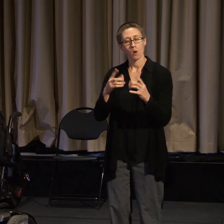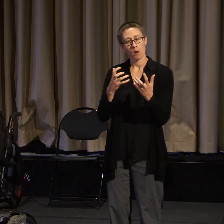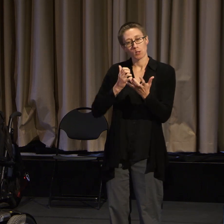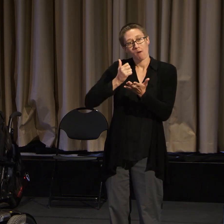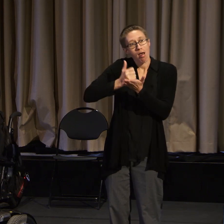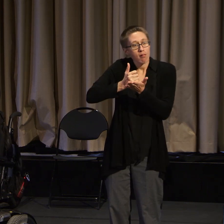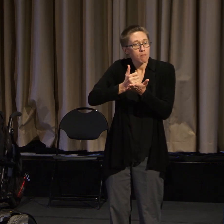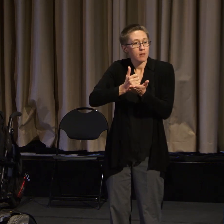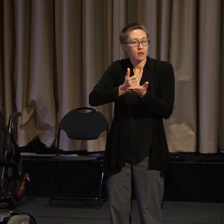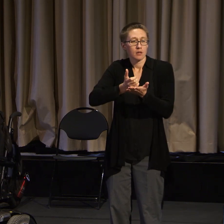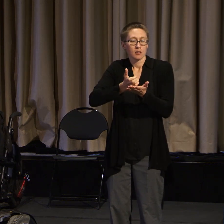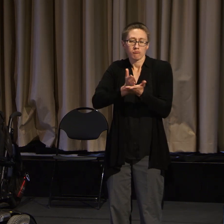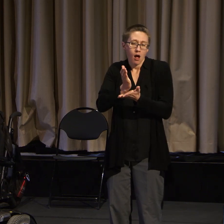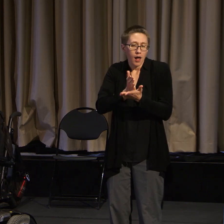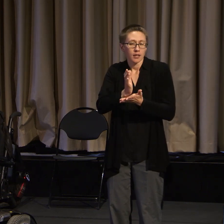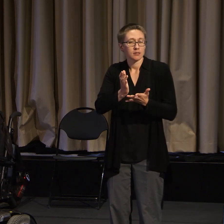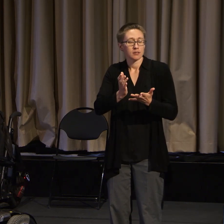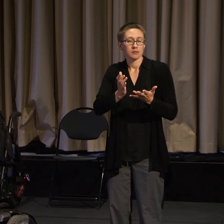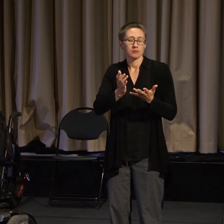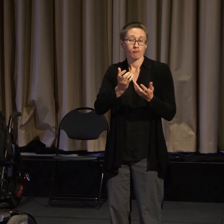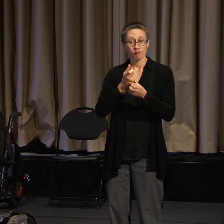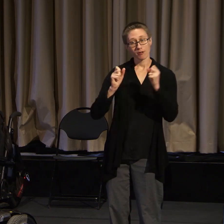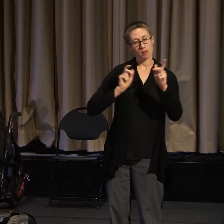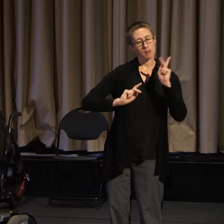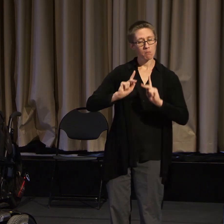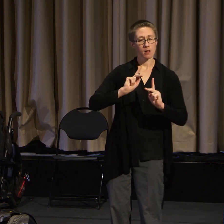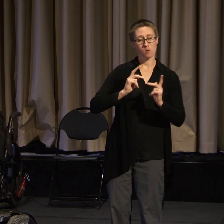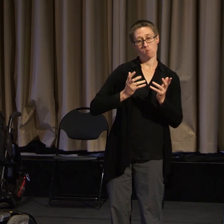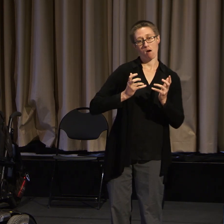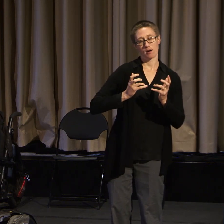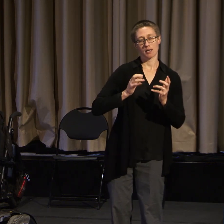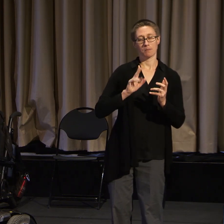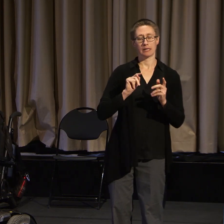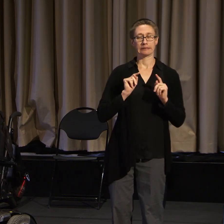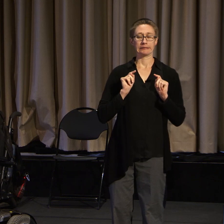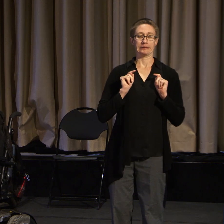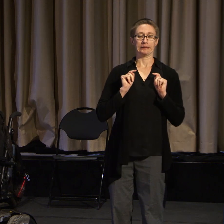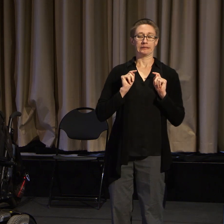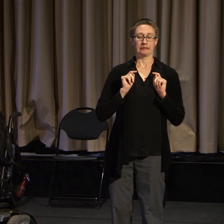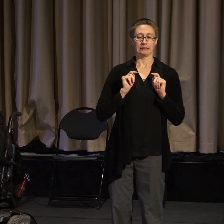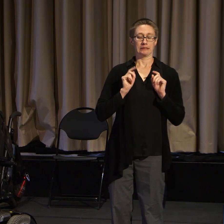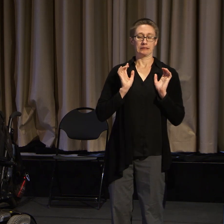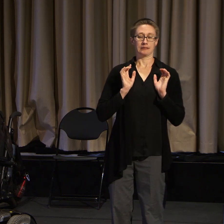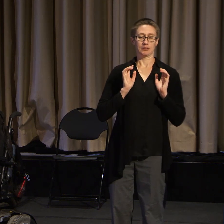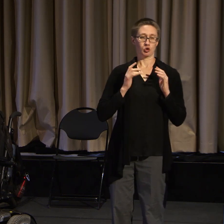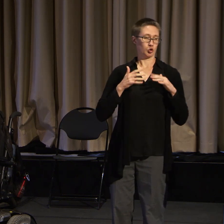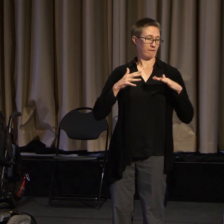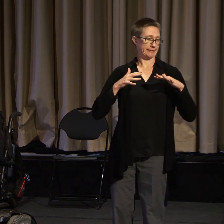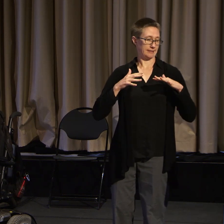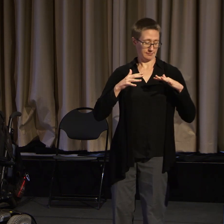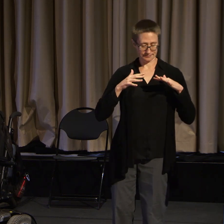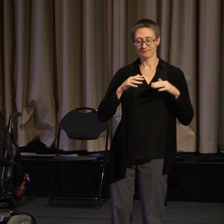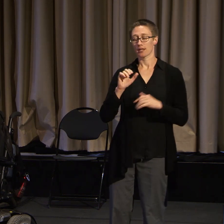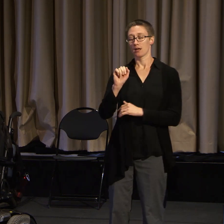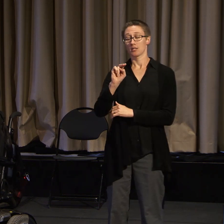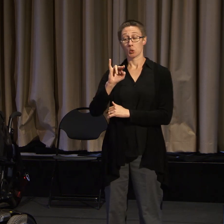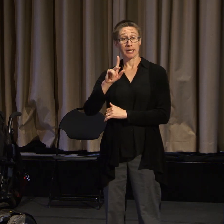But when Anita came and she dropped some serious knowledge about the history of ADAPT, but also